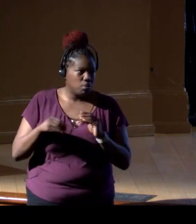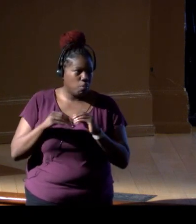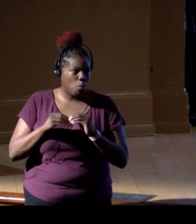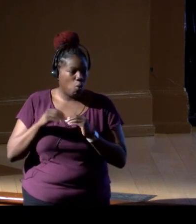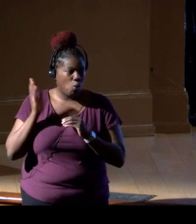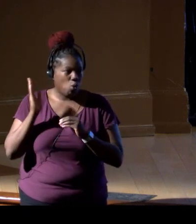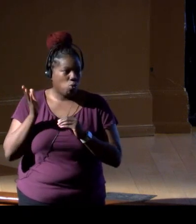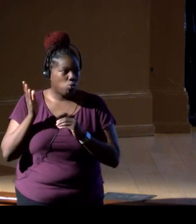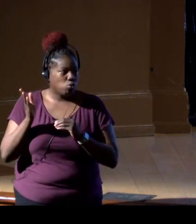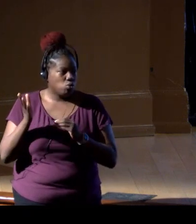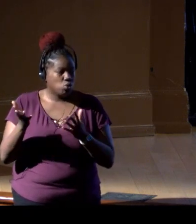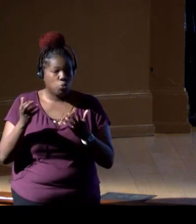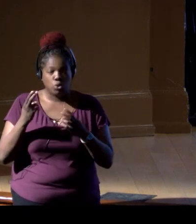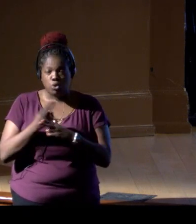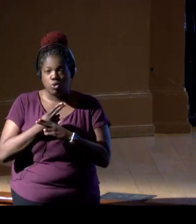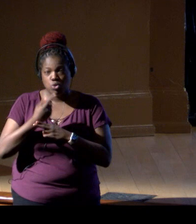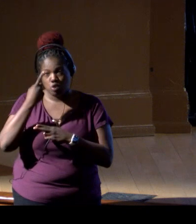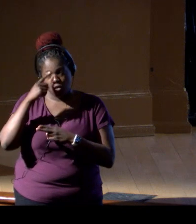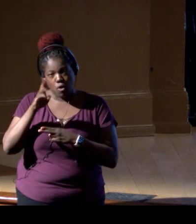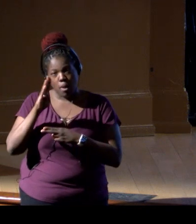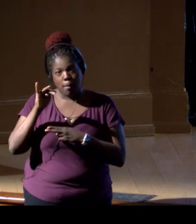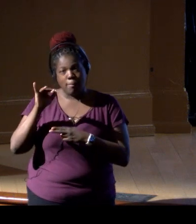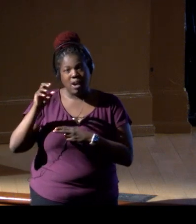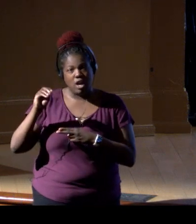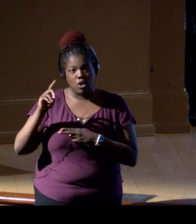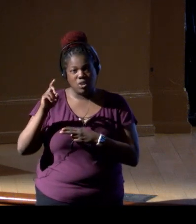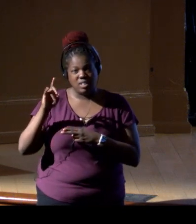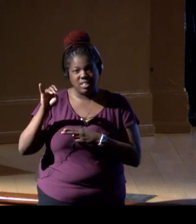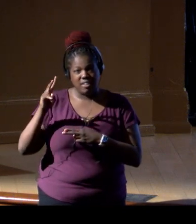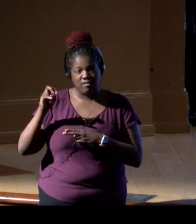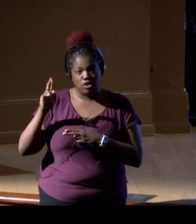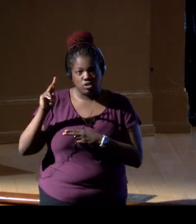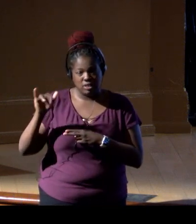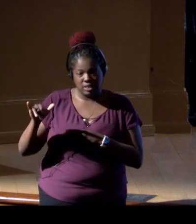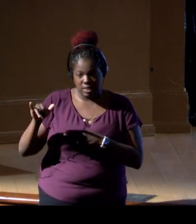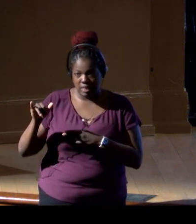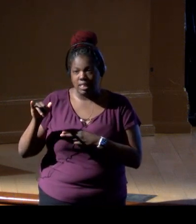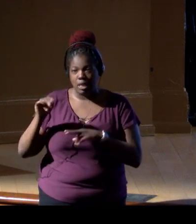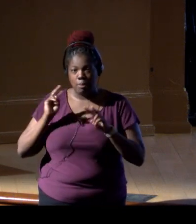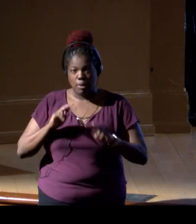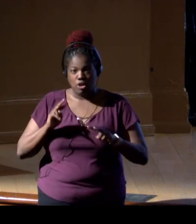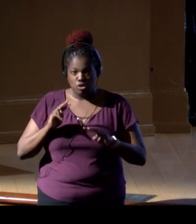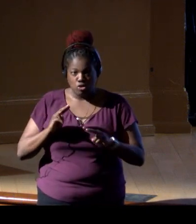and they wanted to use it for biodiversity monitor, for monitoring, for assistance in study design,